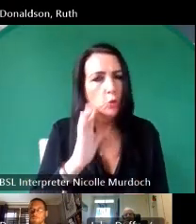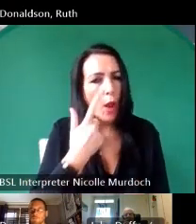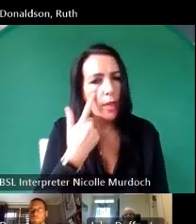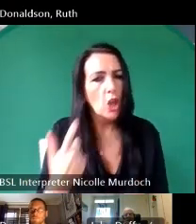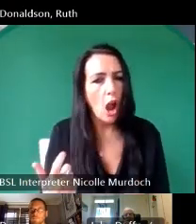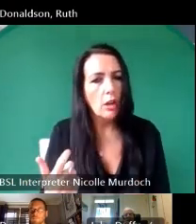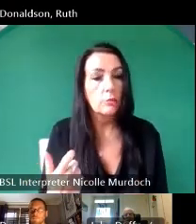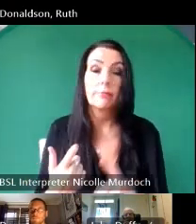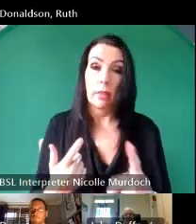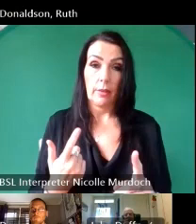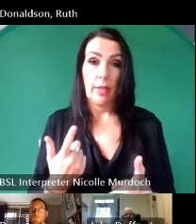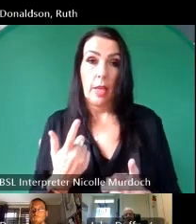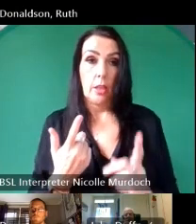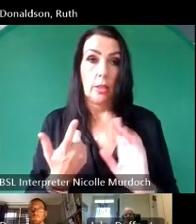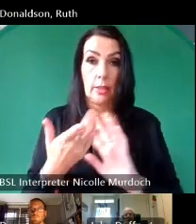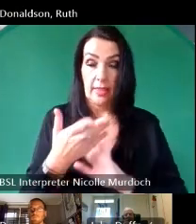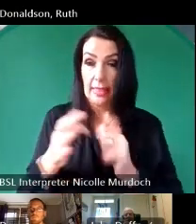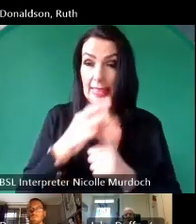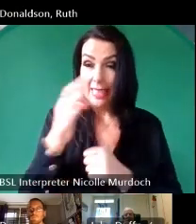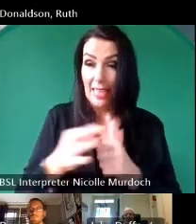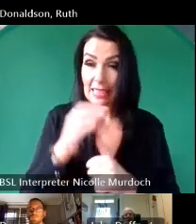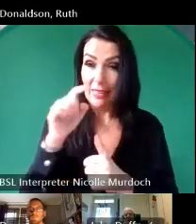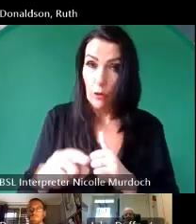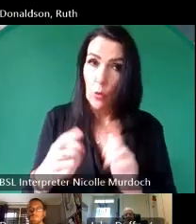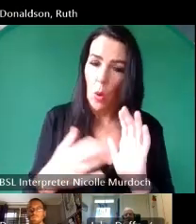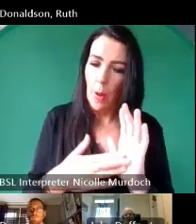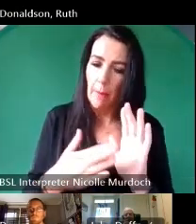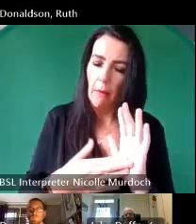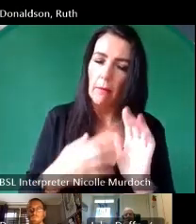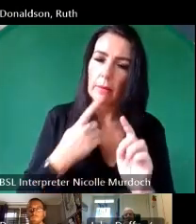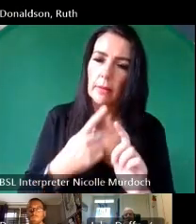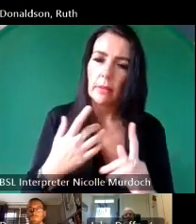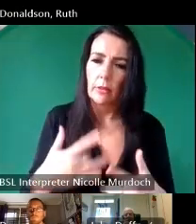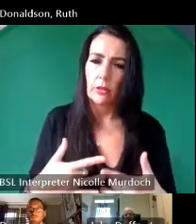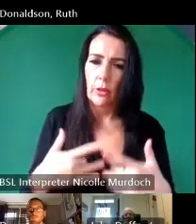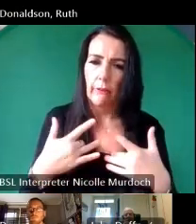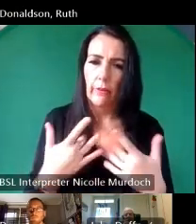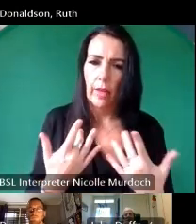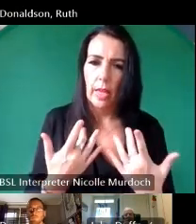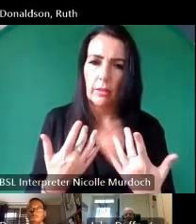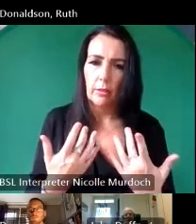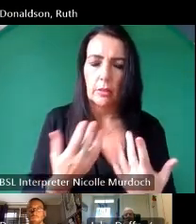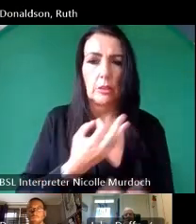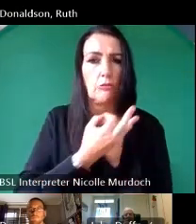interview we can see that she feels that this is either still is risky or at least has been